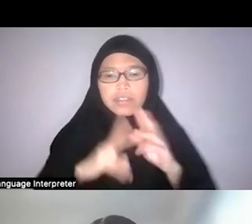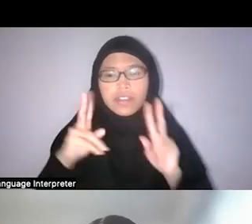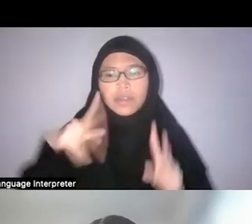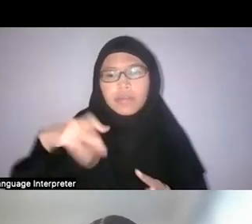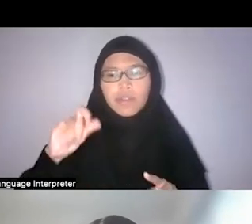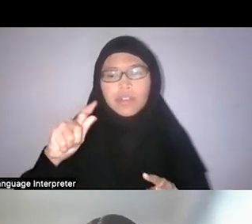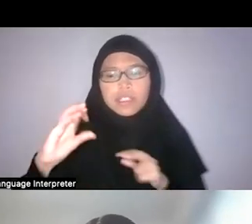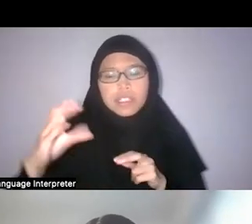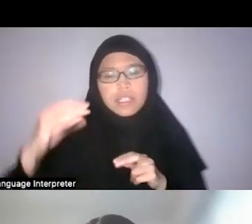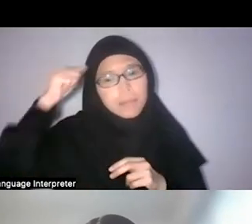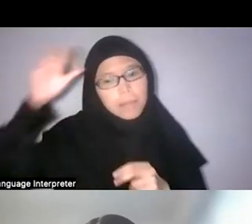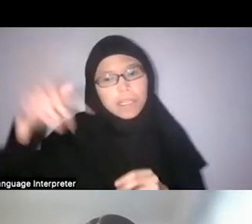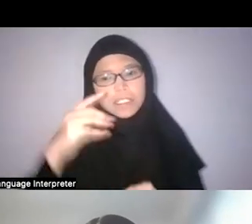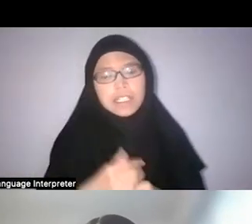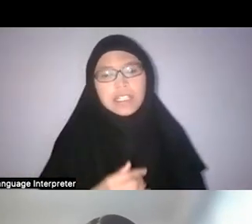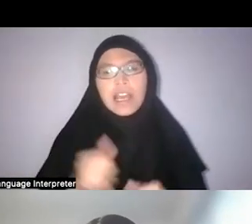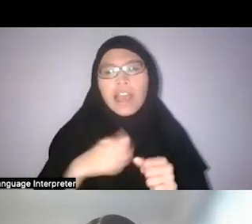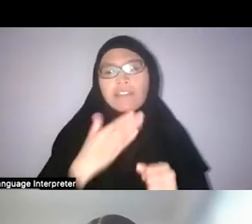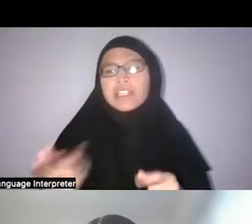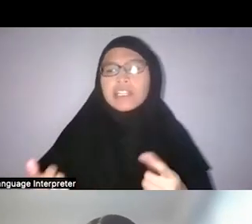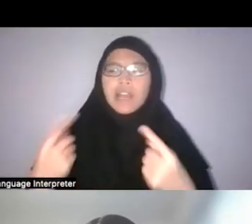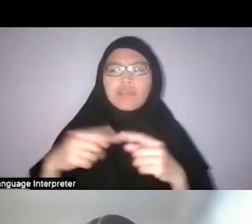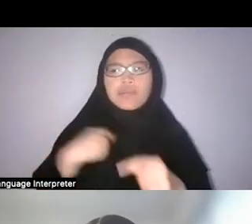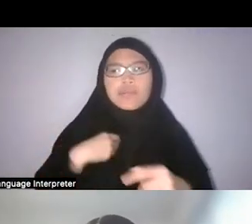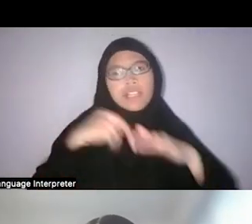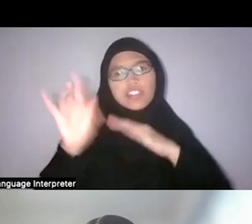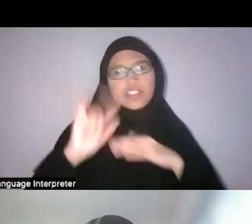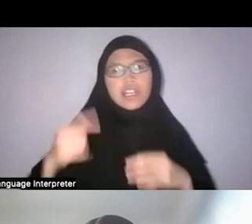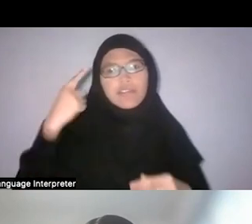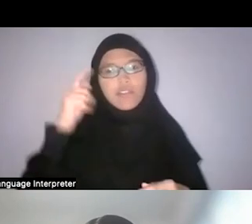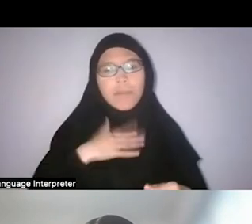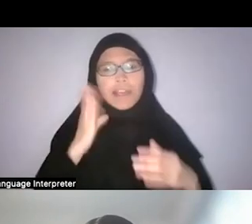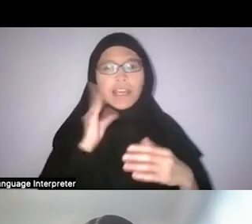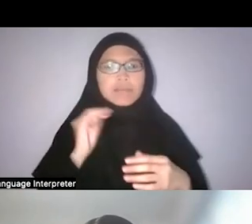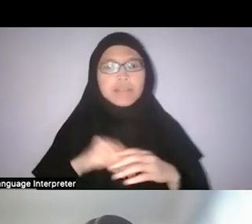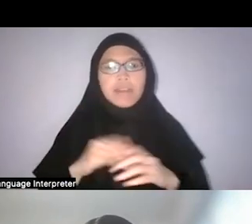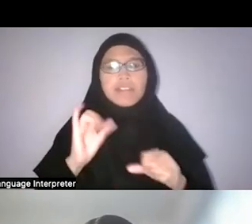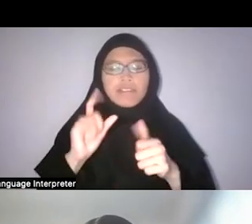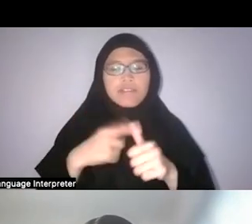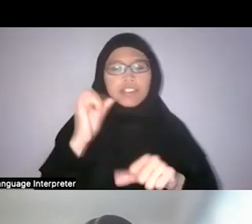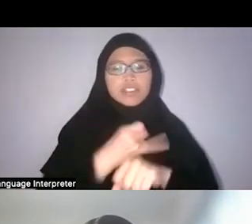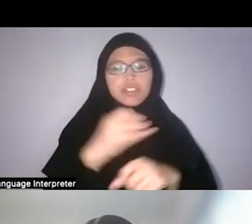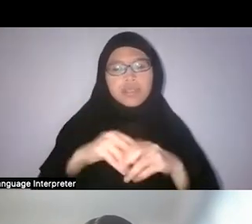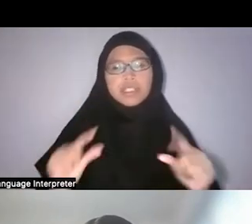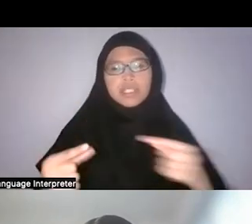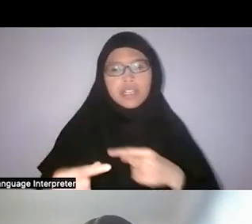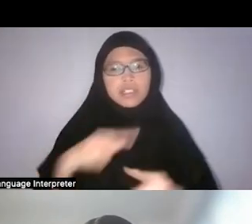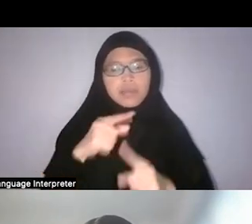“Everything comes to me naturally and from experience. My first job was in the garden when I left the sixth standard in an English school.